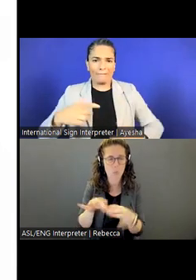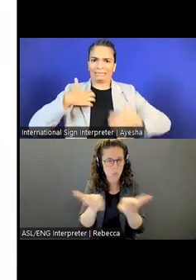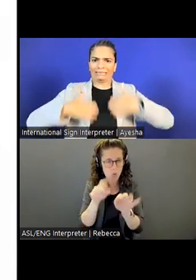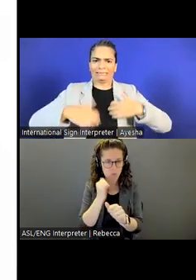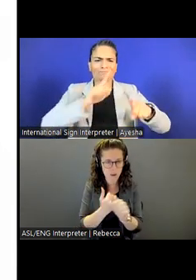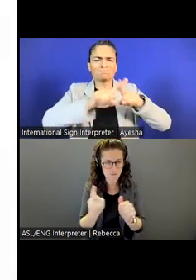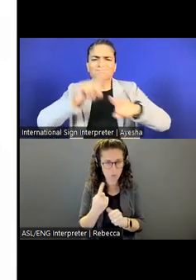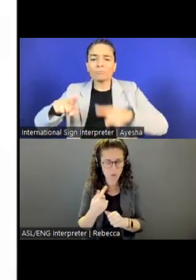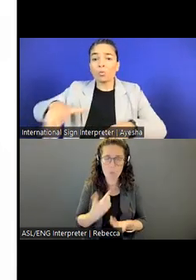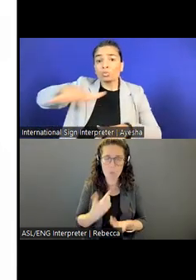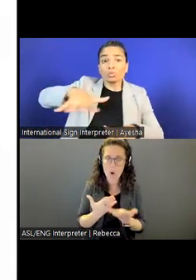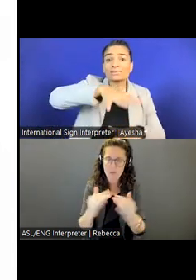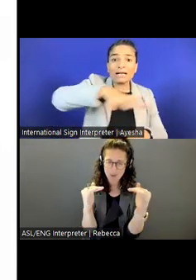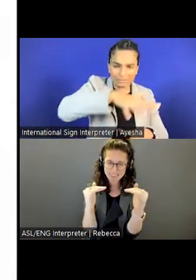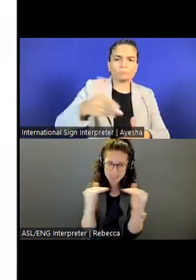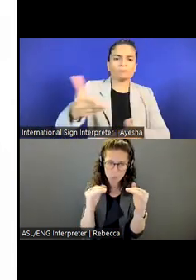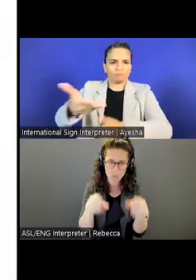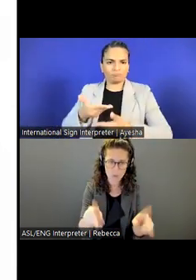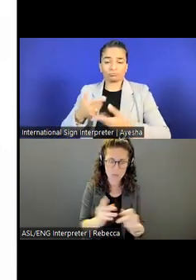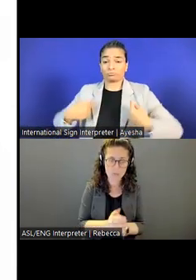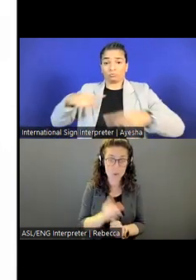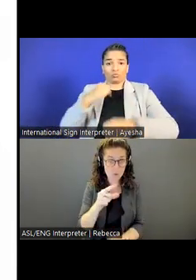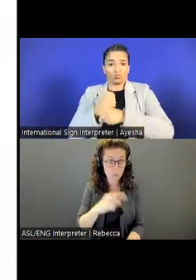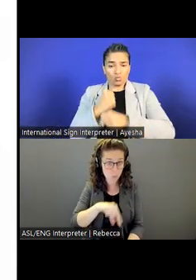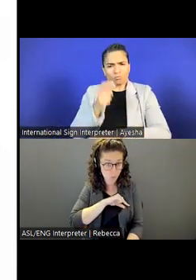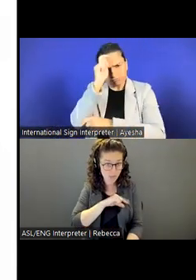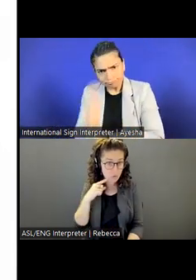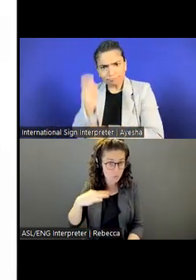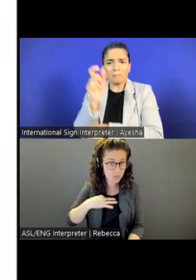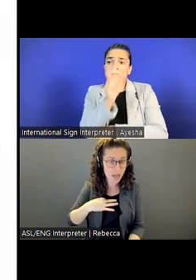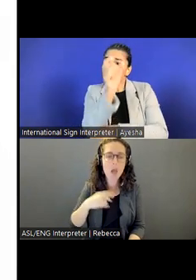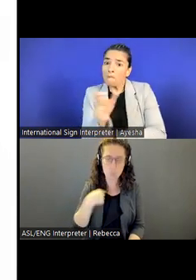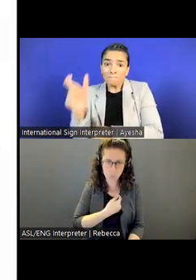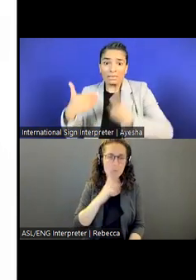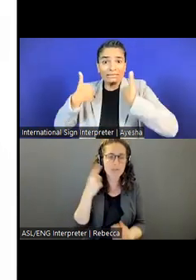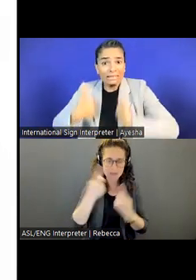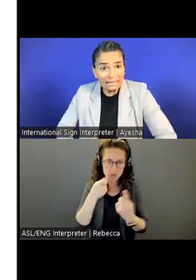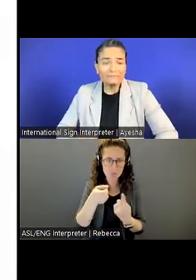Again, all qualified candidates will receive consideration for employment.